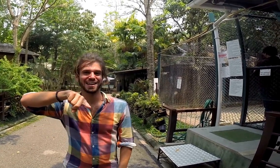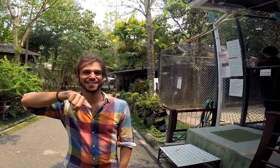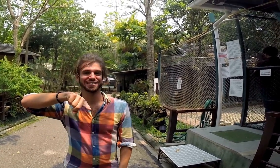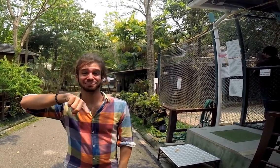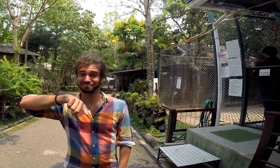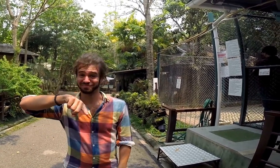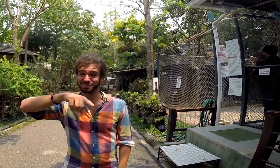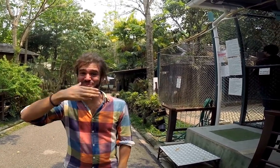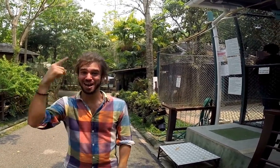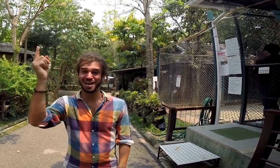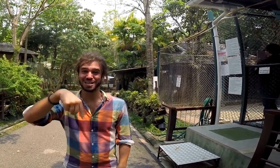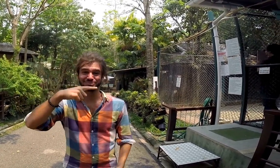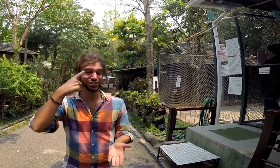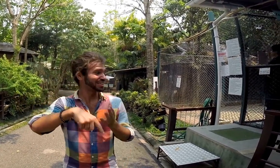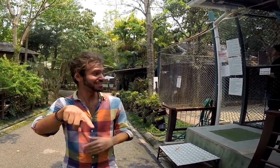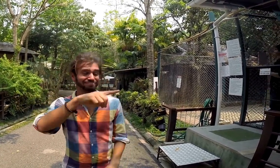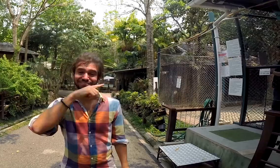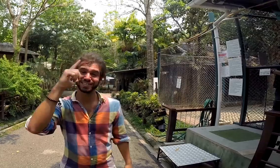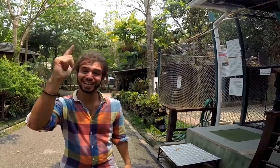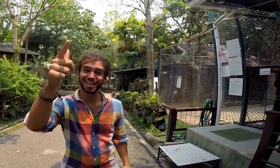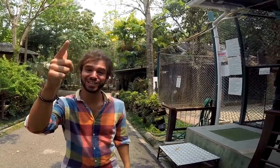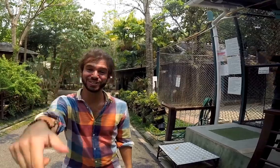You better come here and check this place out later on.